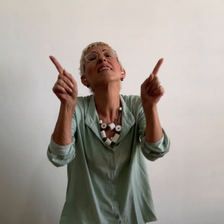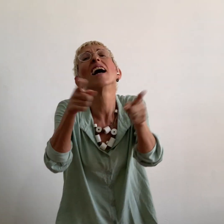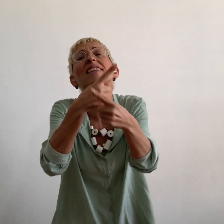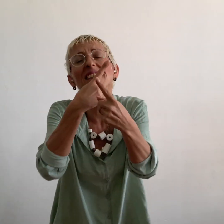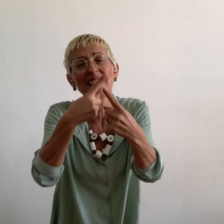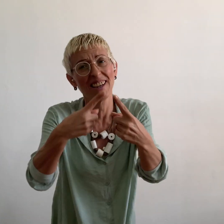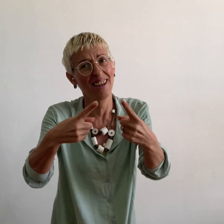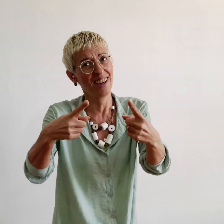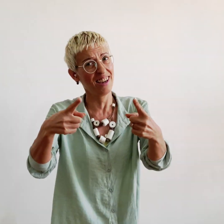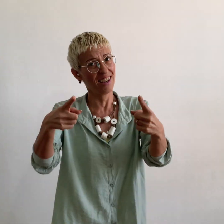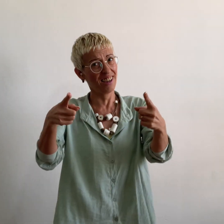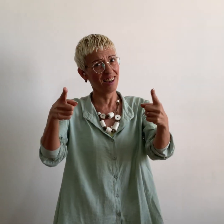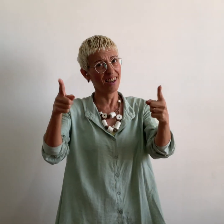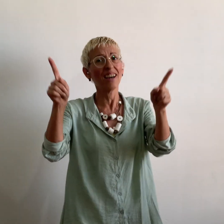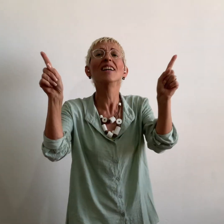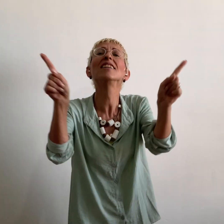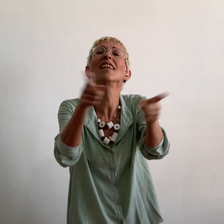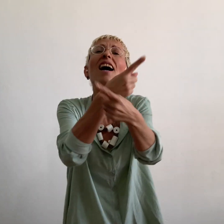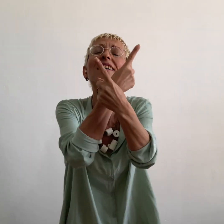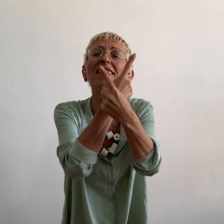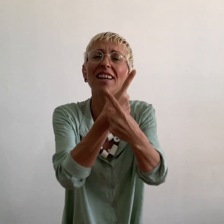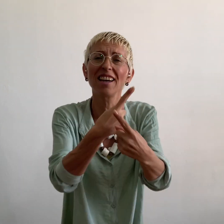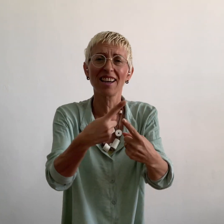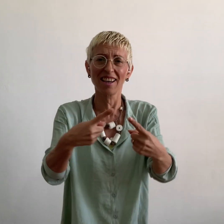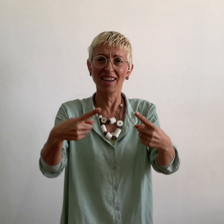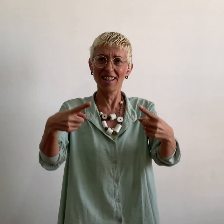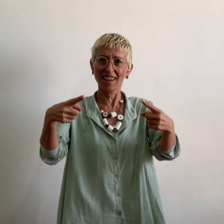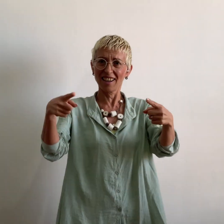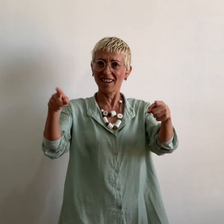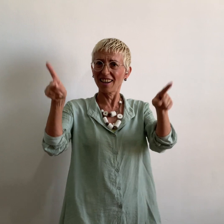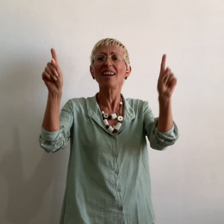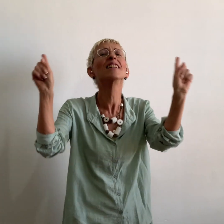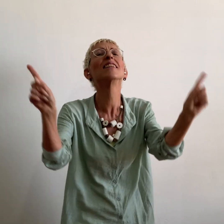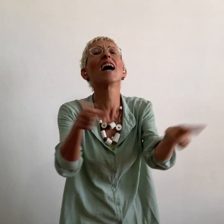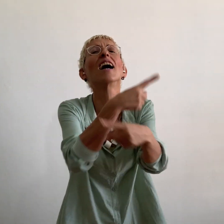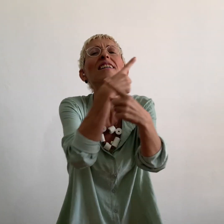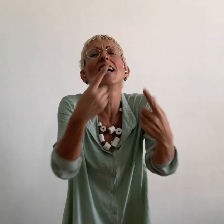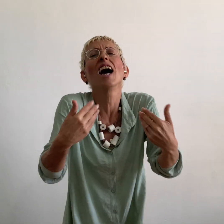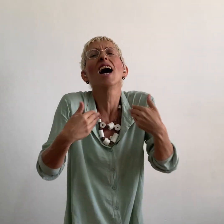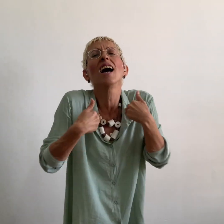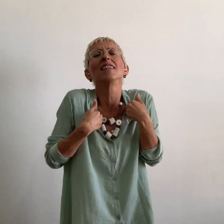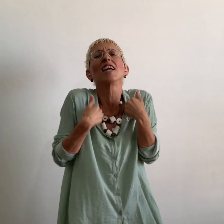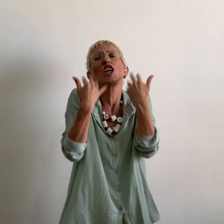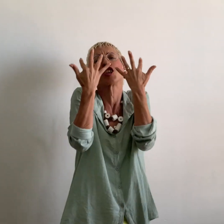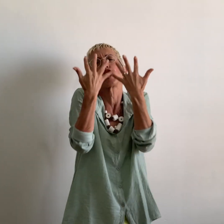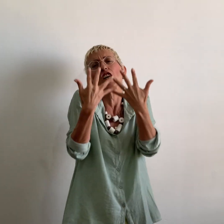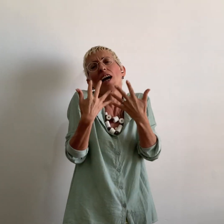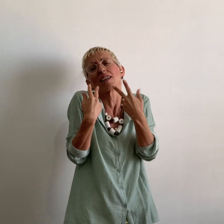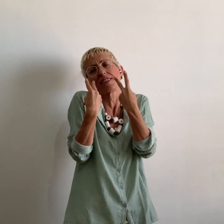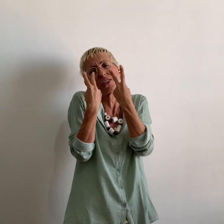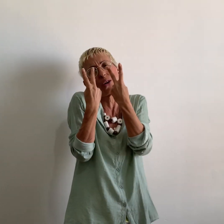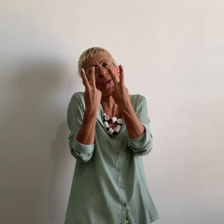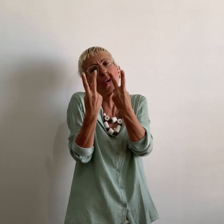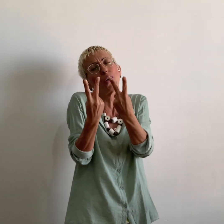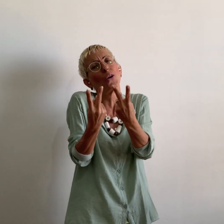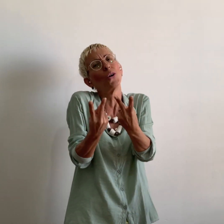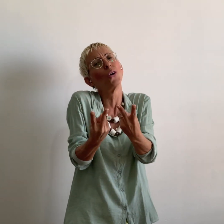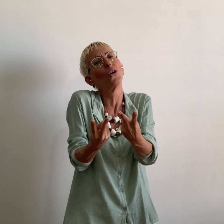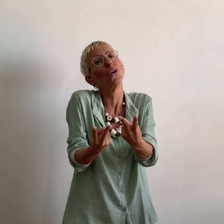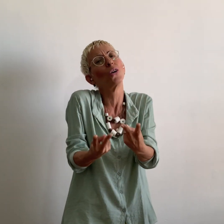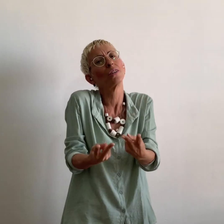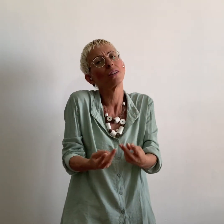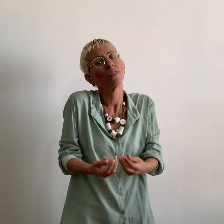Play, Play for me when I will return